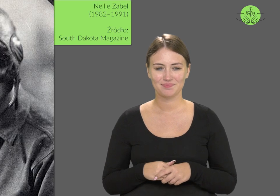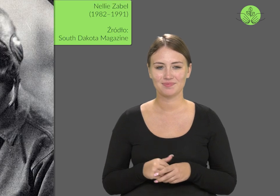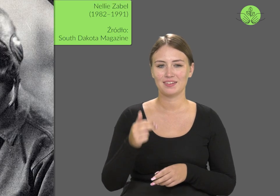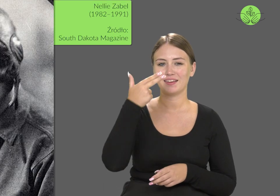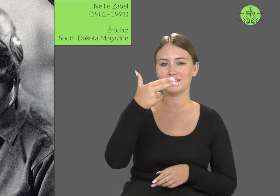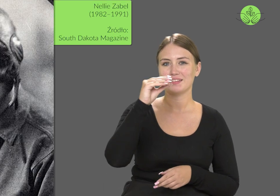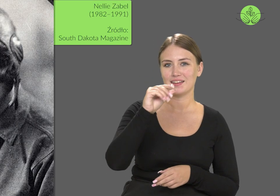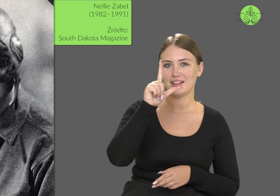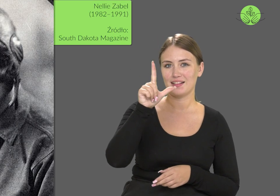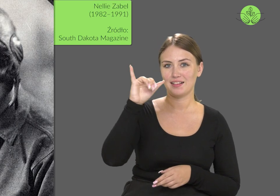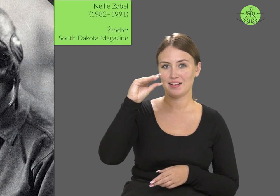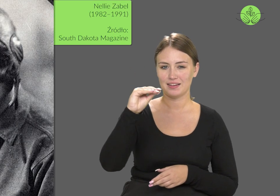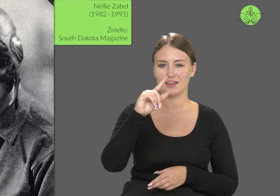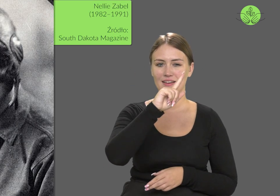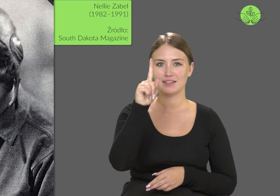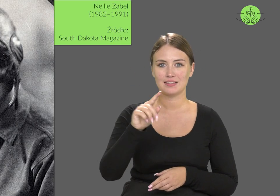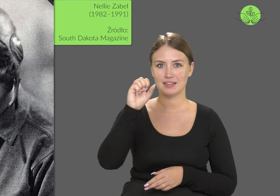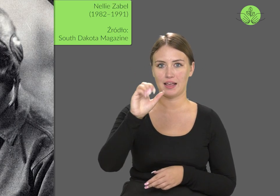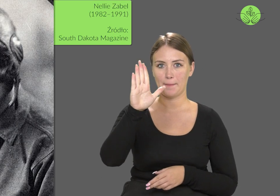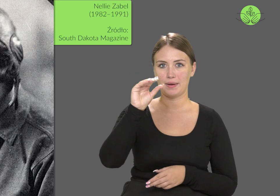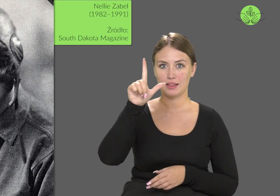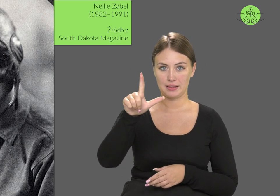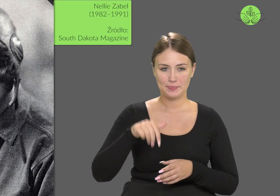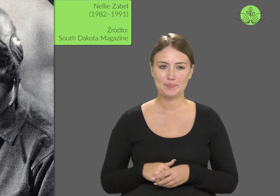Nellie Zabel.